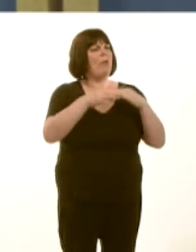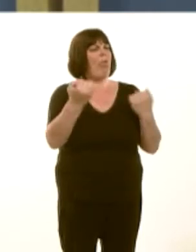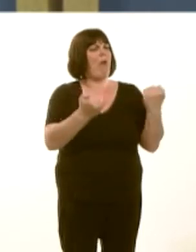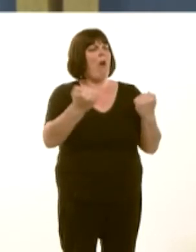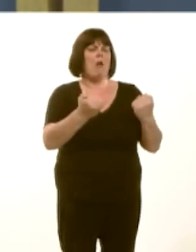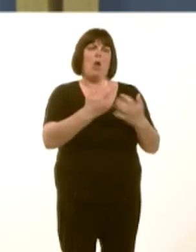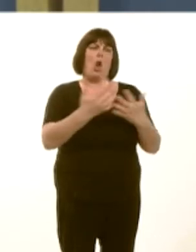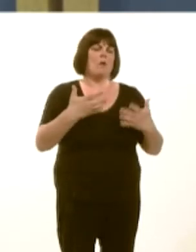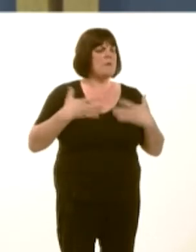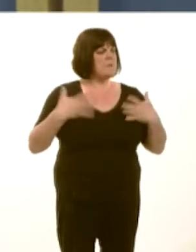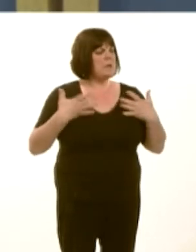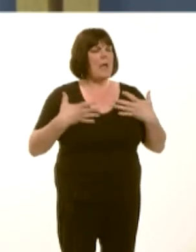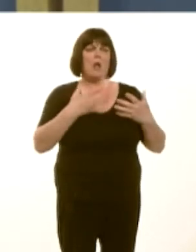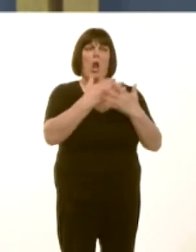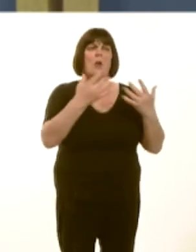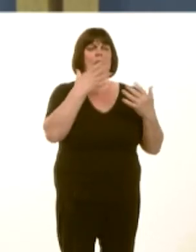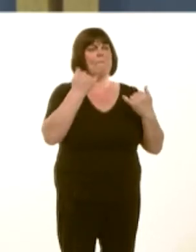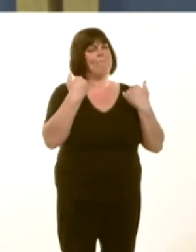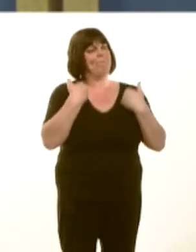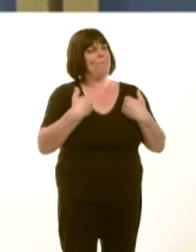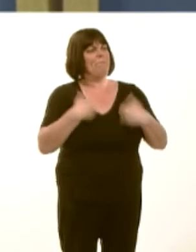a large number of frail, elderly people in Swansea.